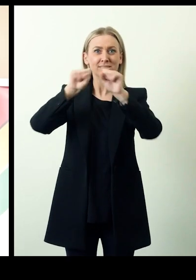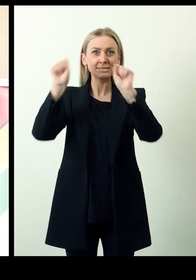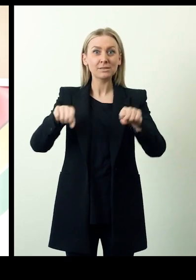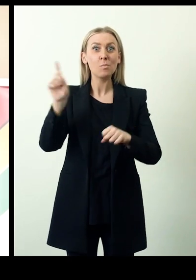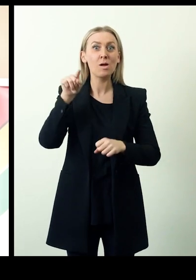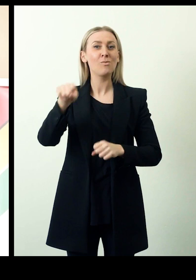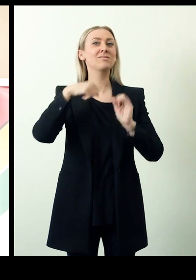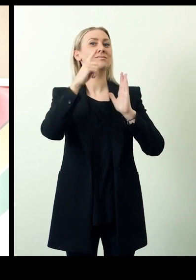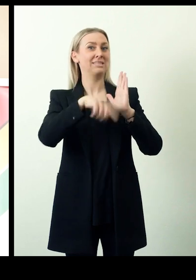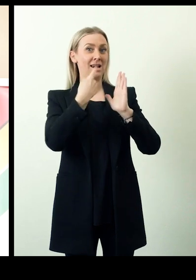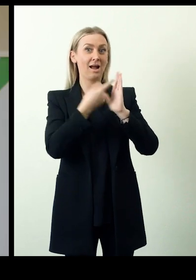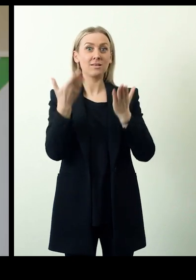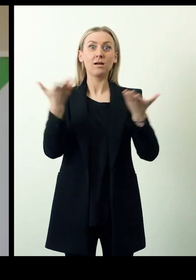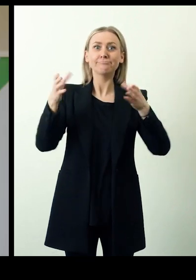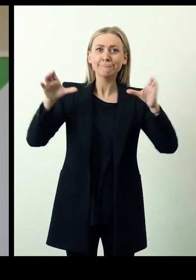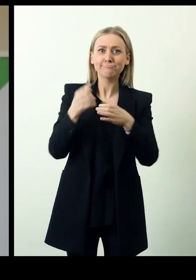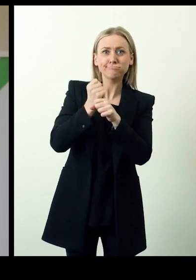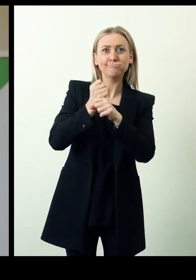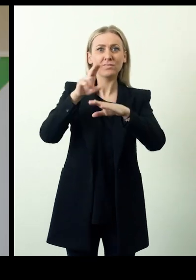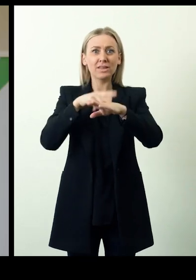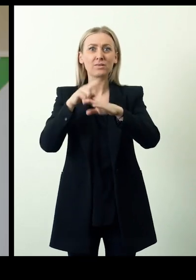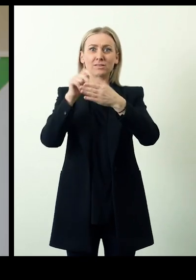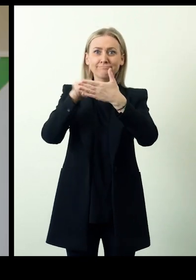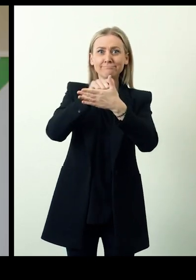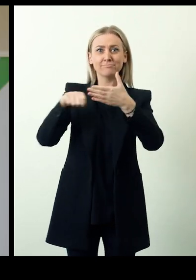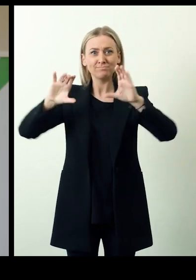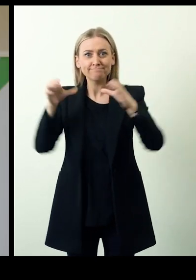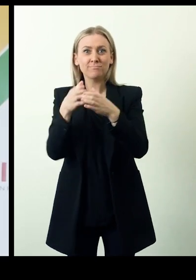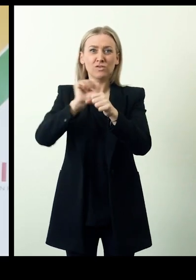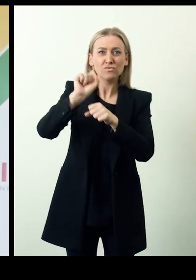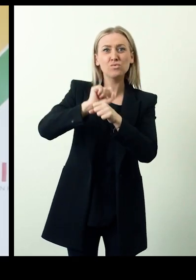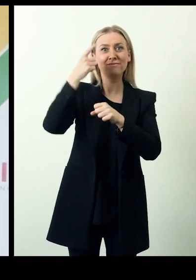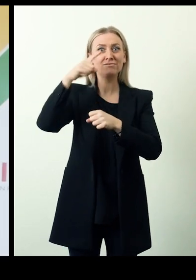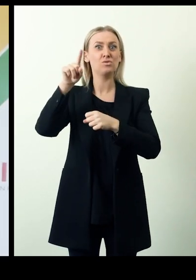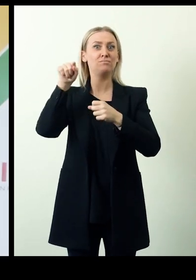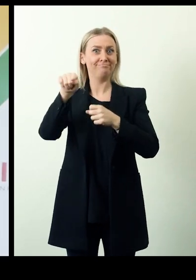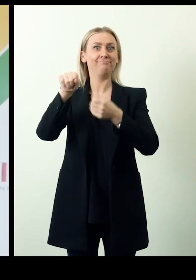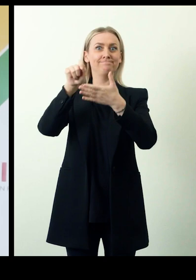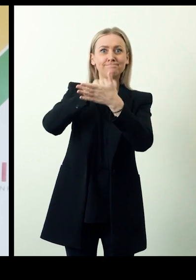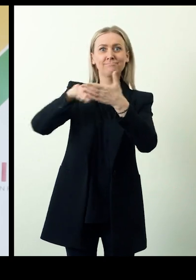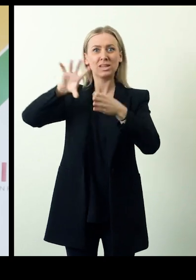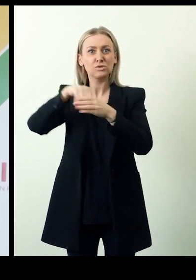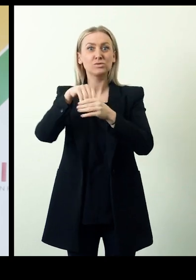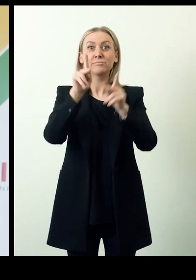in Sri Lanka. In collaboration with the National Election Commission, it works for electoral inclusion of persons with disabilities.